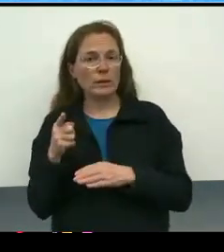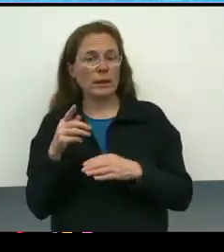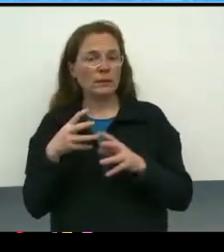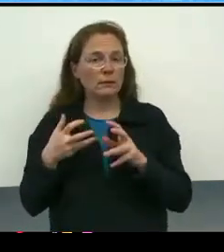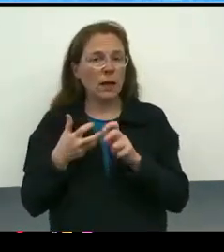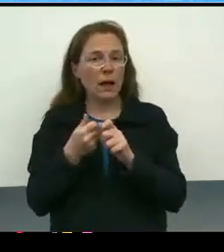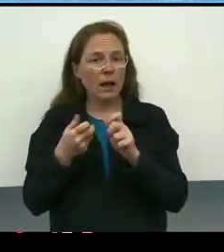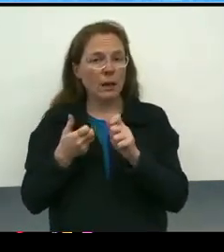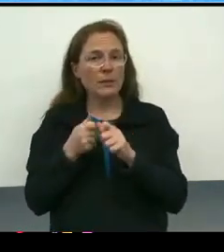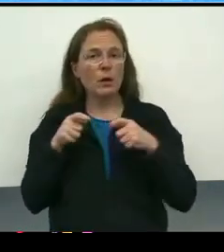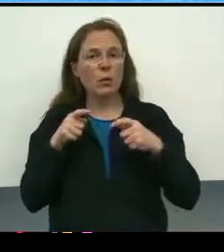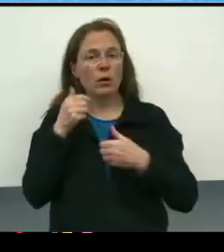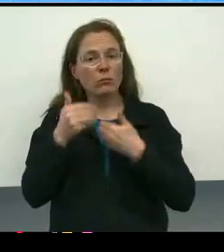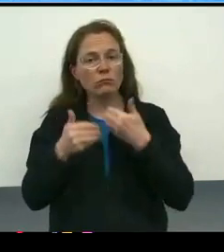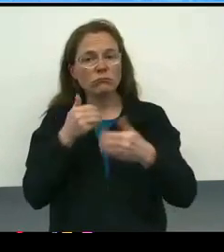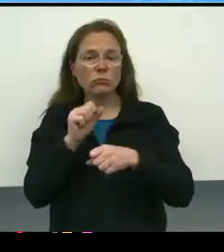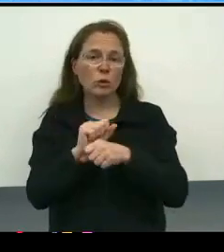as our work progresses.